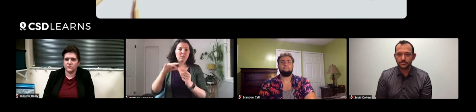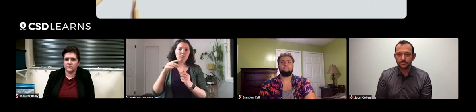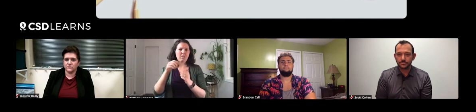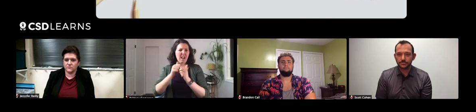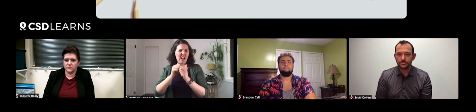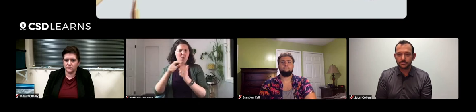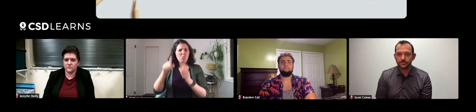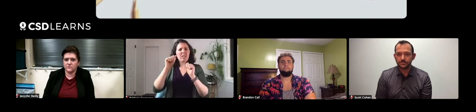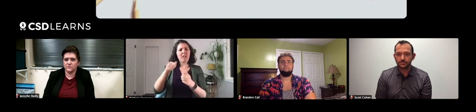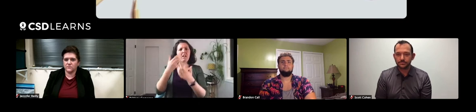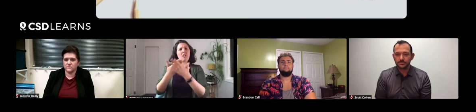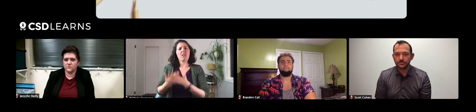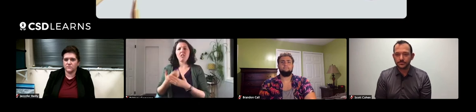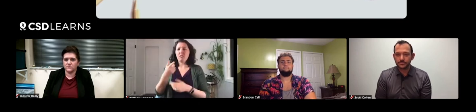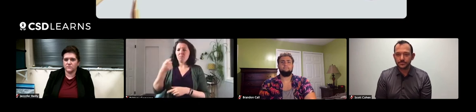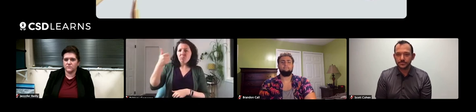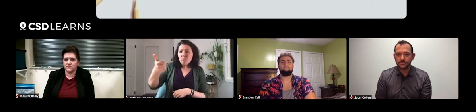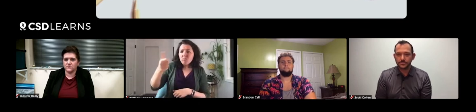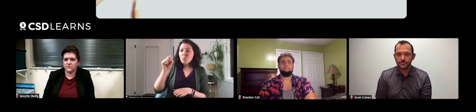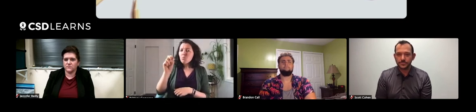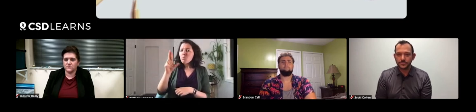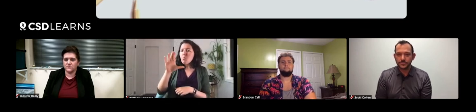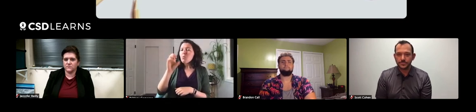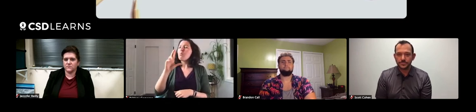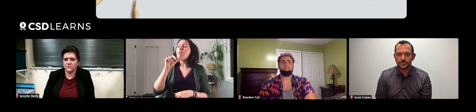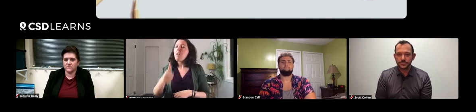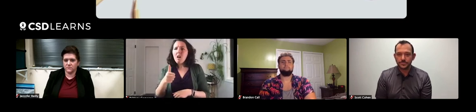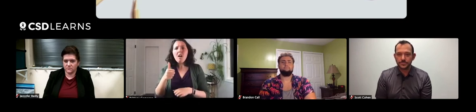so that students can verify a certain source or not.